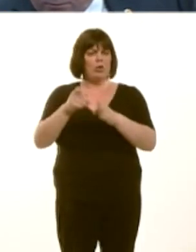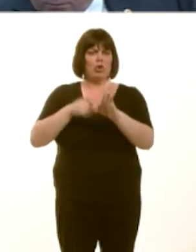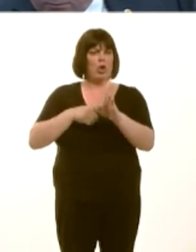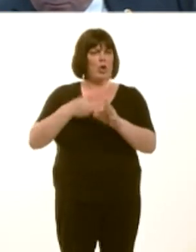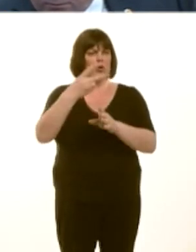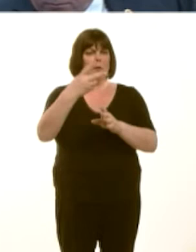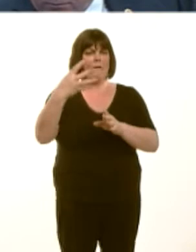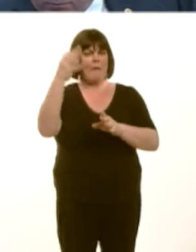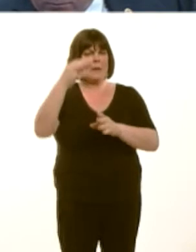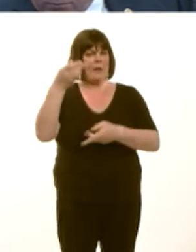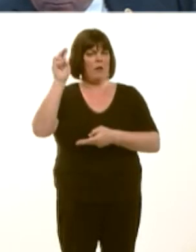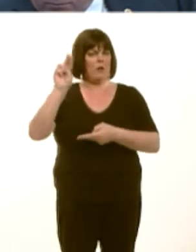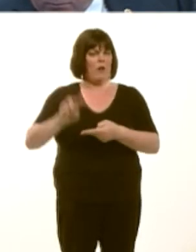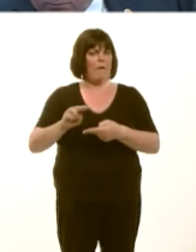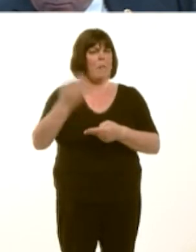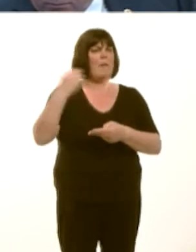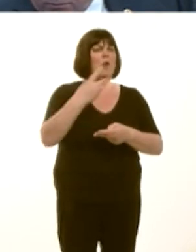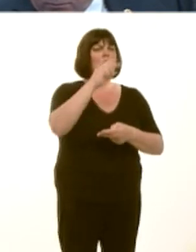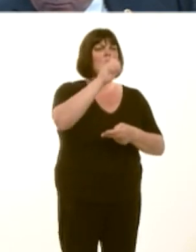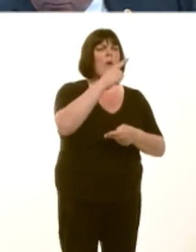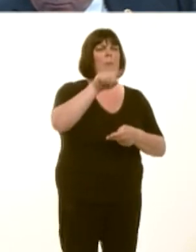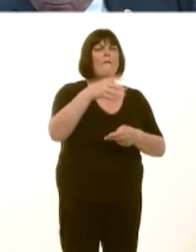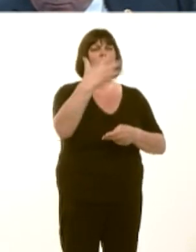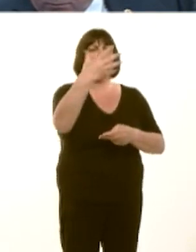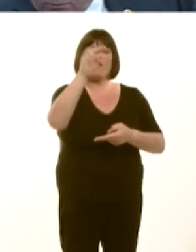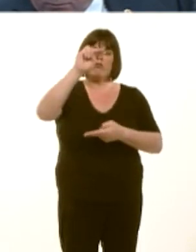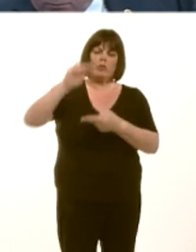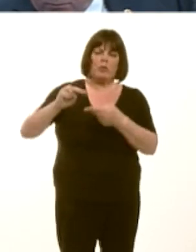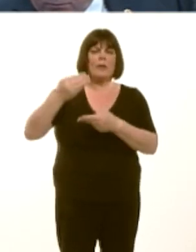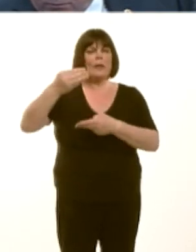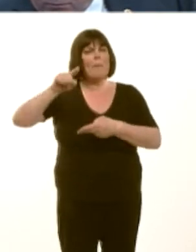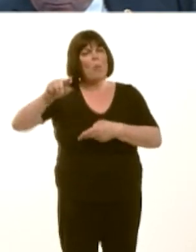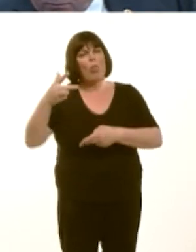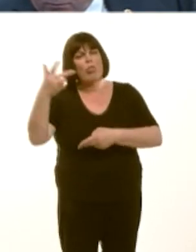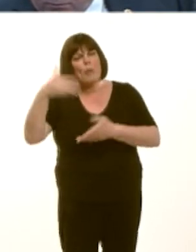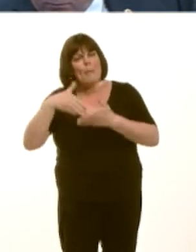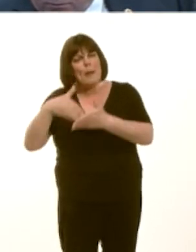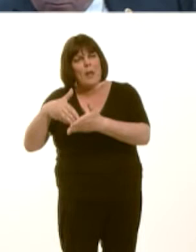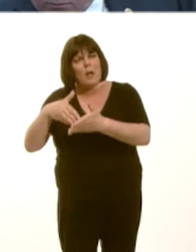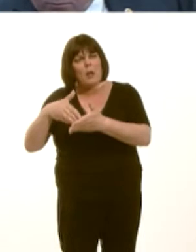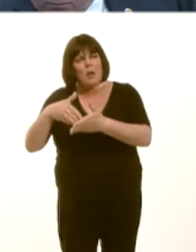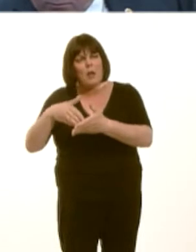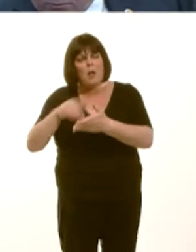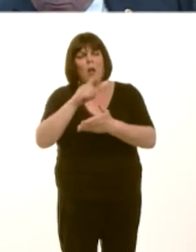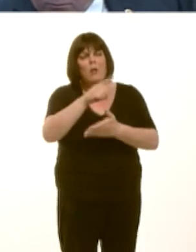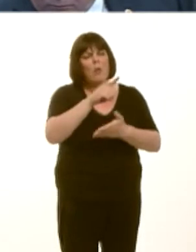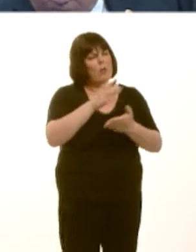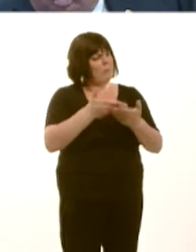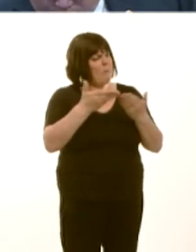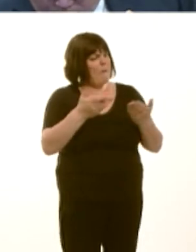miliwn i £9.3 miliwn. A fyddaiín deg, felly, i bobl gasglu bod yr oedi presennol yn y cynllun oherwydd eich